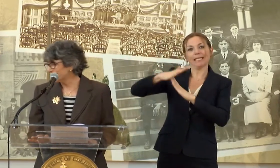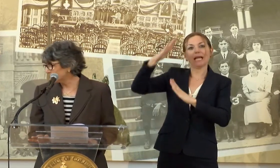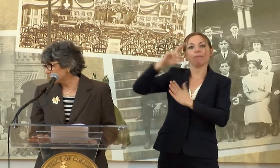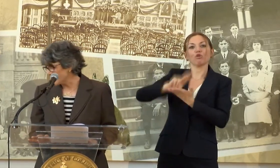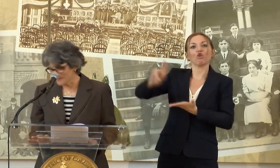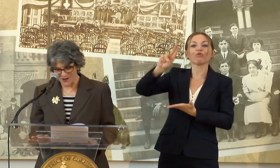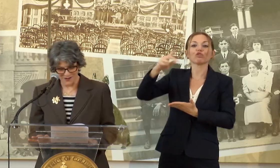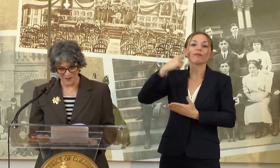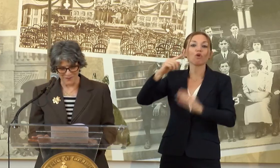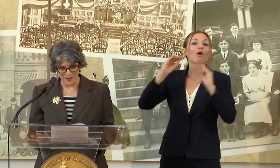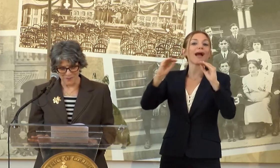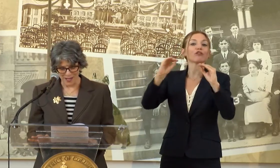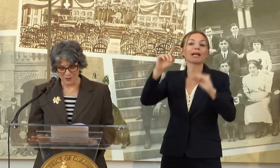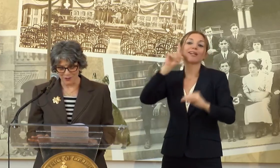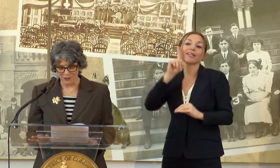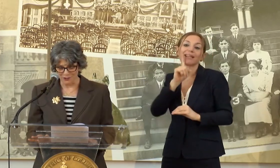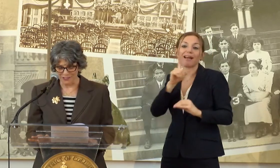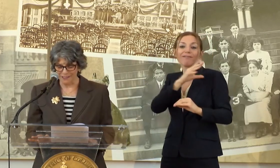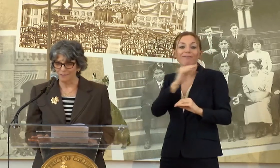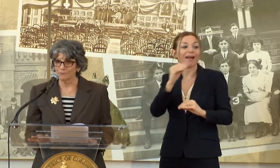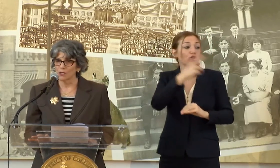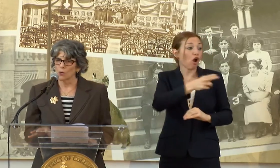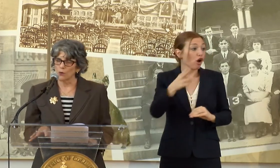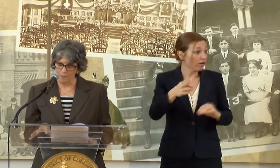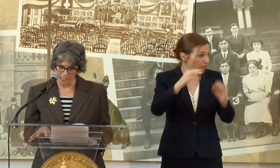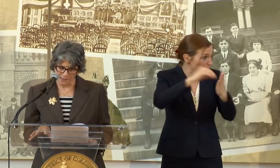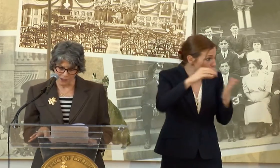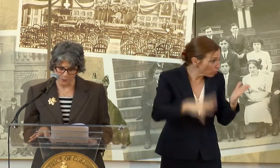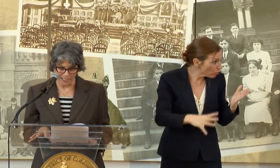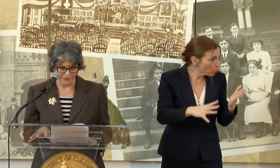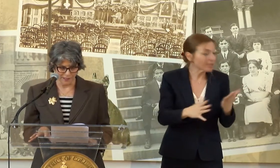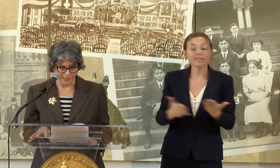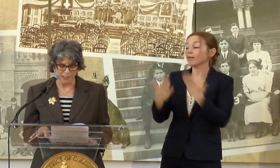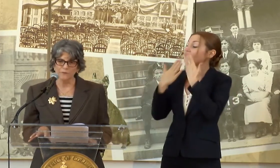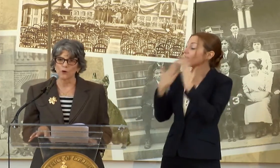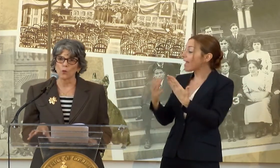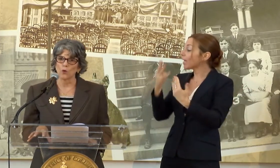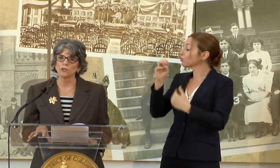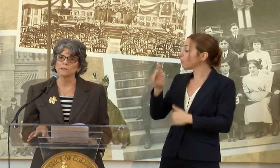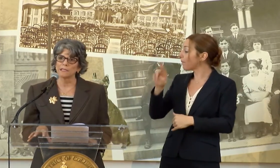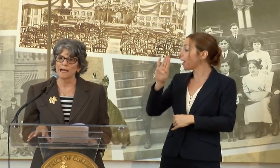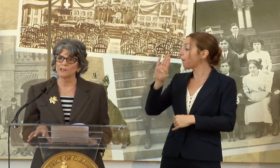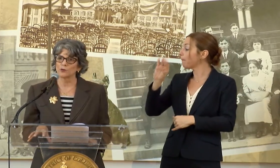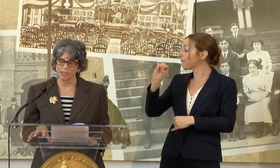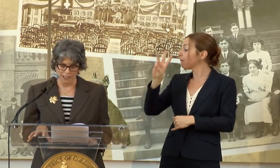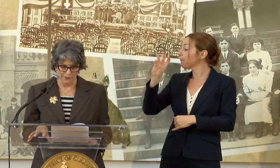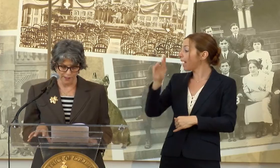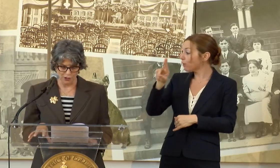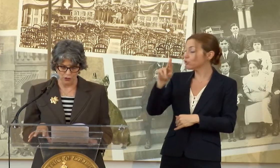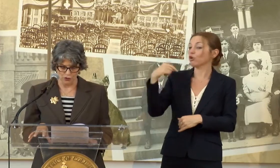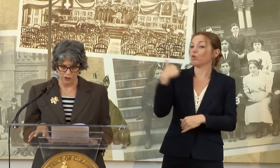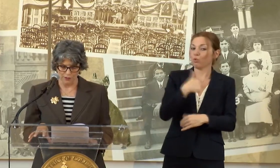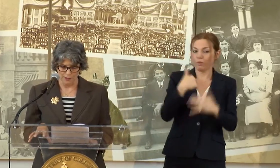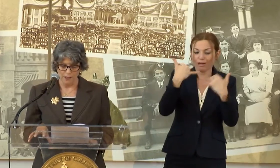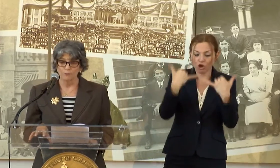LEADERSHIP OF MAYOR BOWSER AND HER TEAM, WE BEGIN TO PLANT THE SEEDS FOR A WORLD-CLASS CREATIVE INSTITUTION.